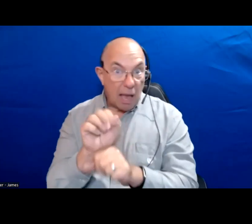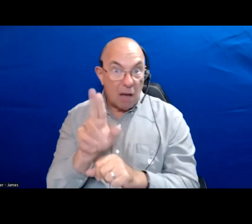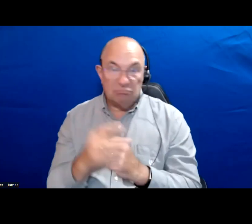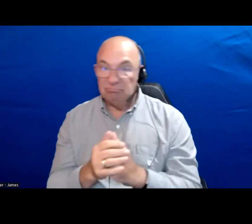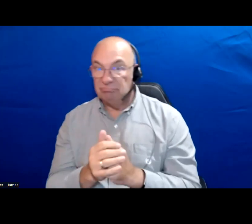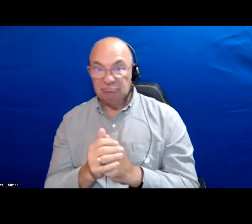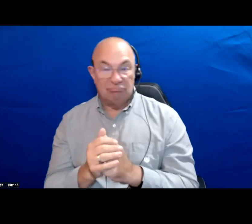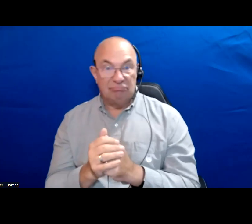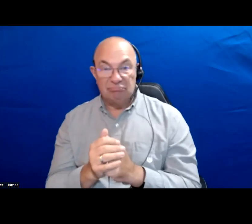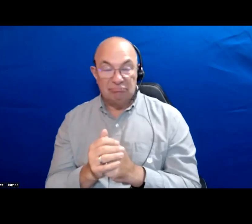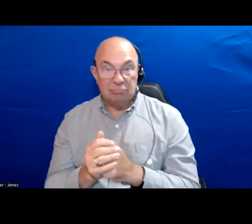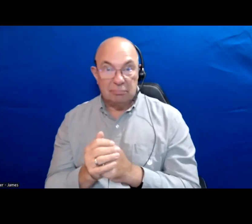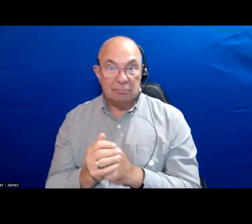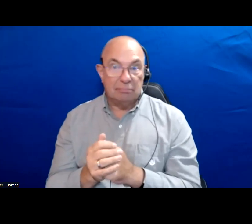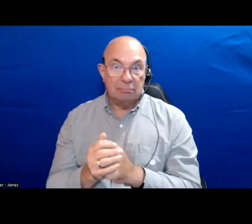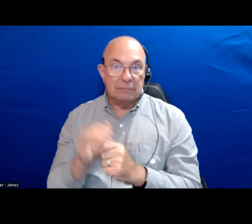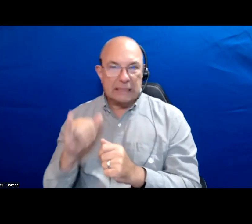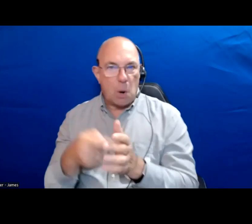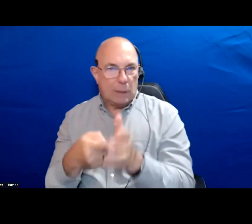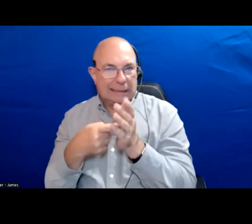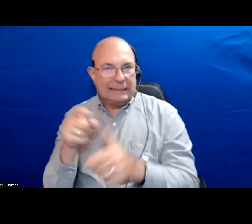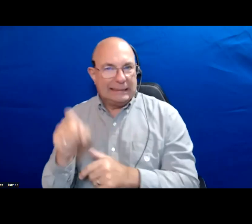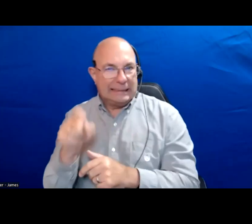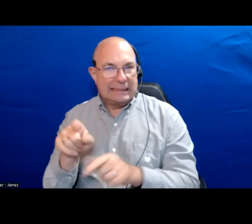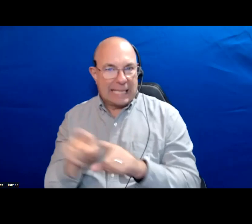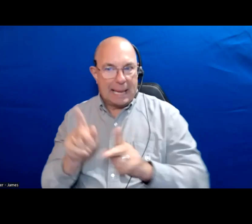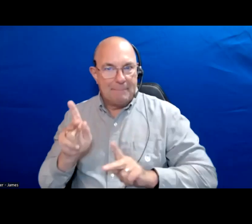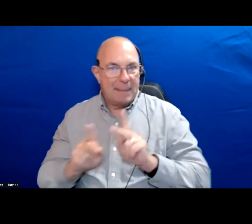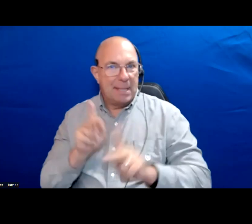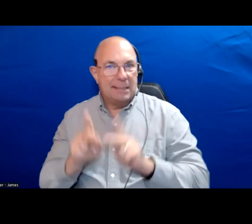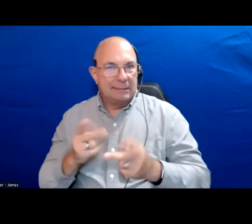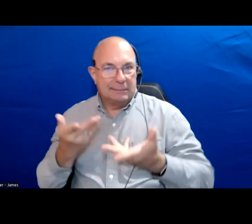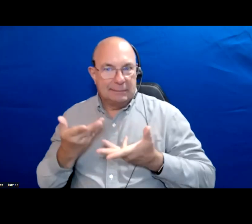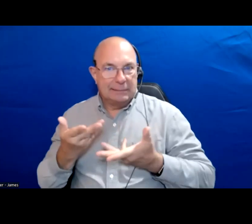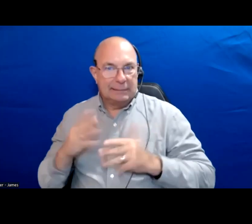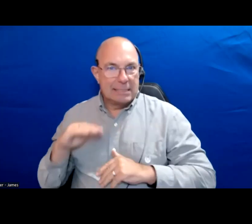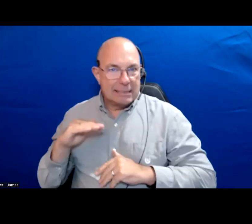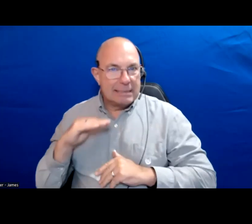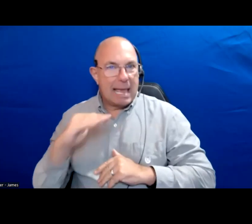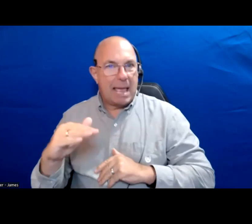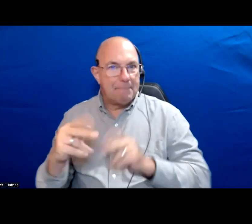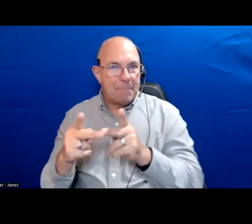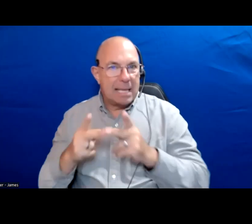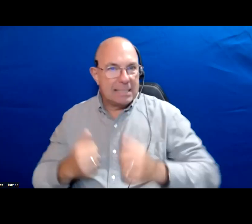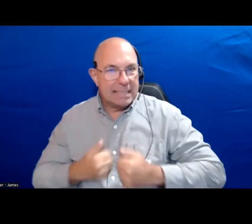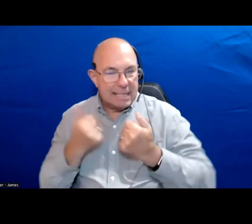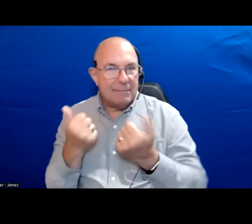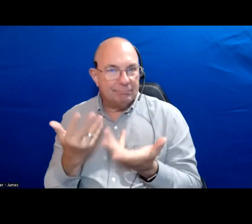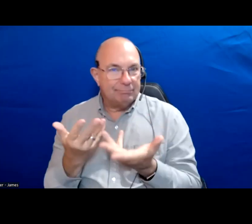Like what are the core needs that we have as people? A stable place to live.